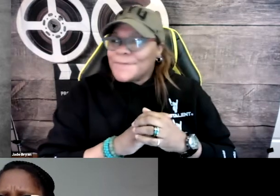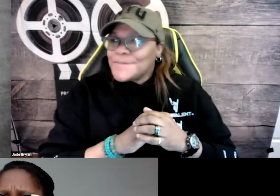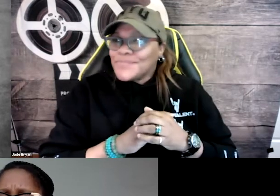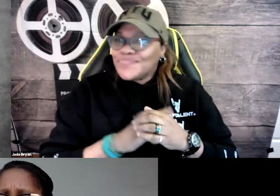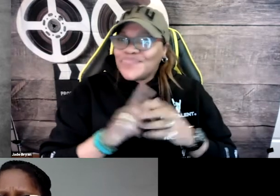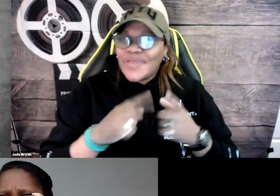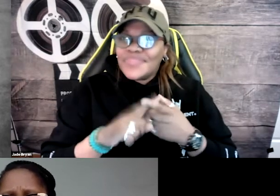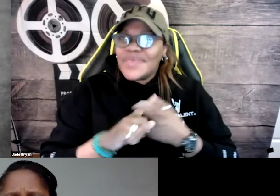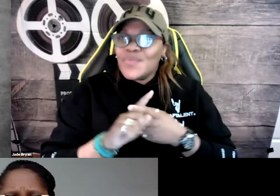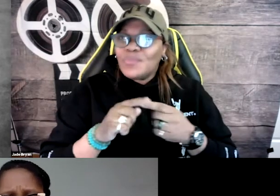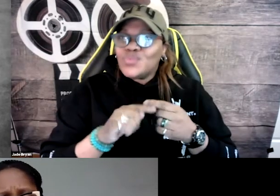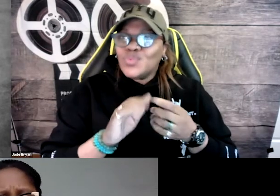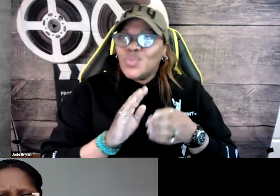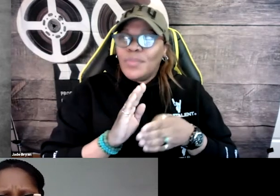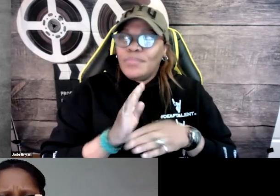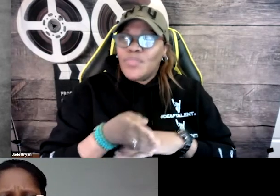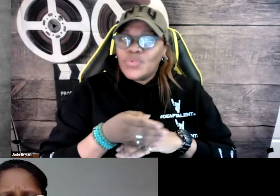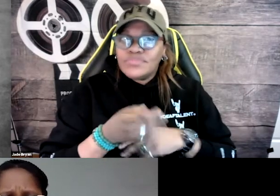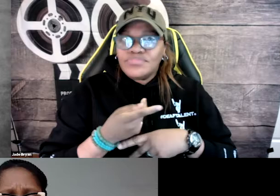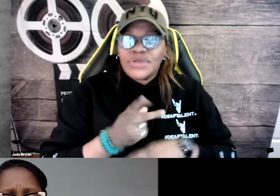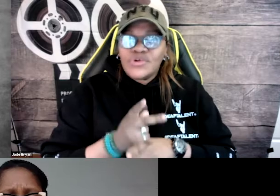we try to stick with the script, but once in a while, something will come up.